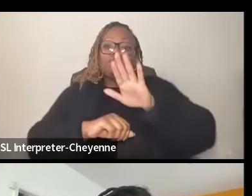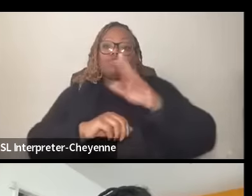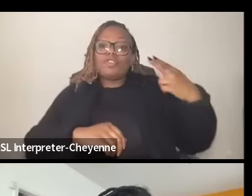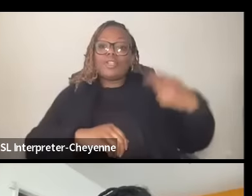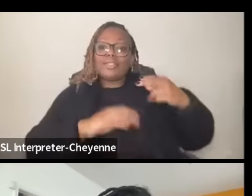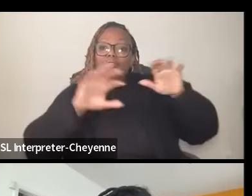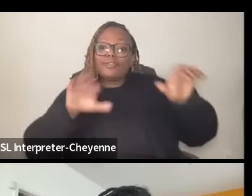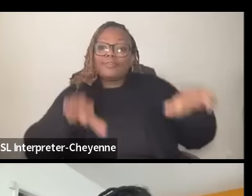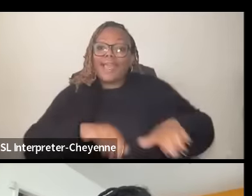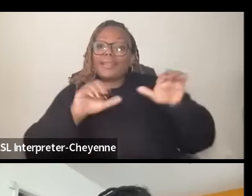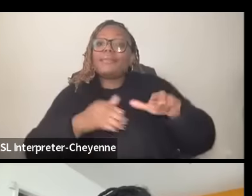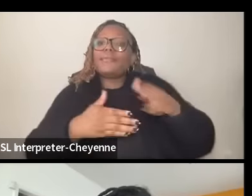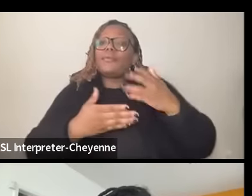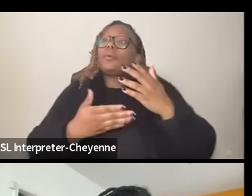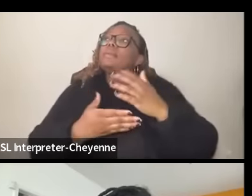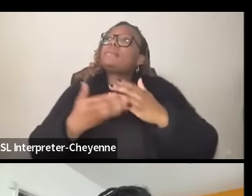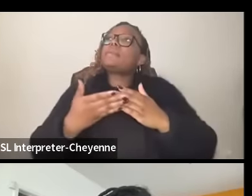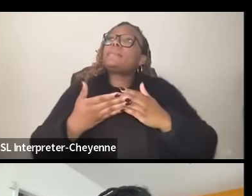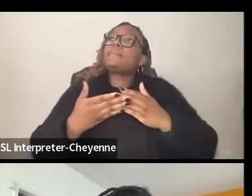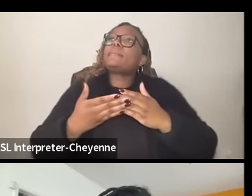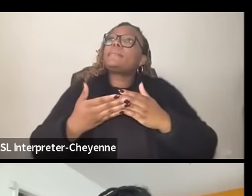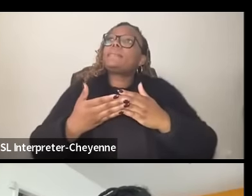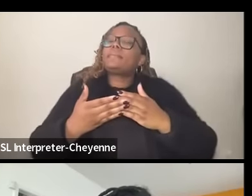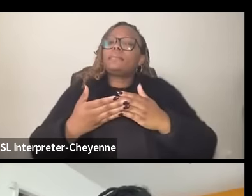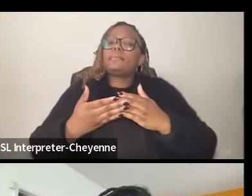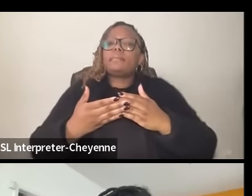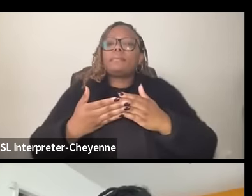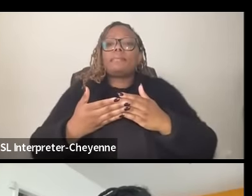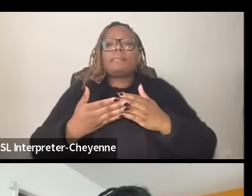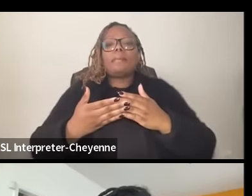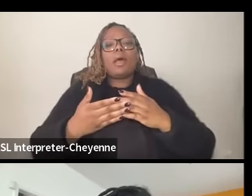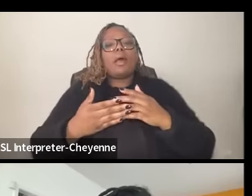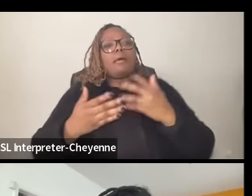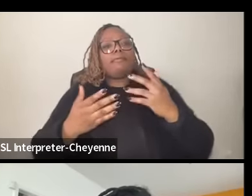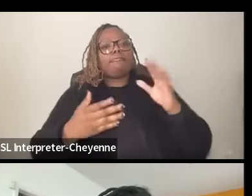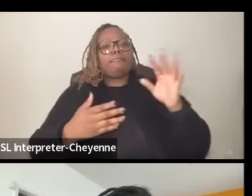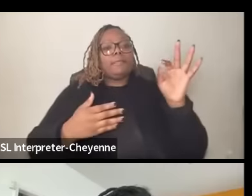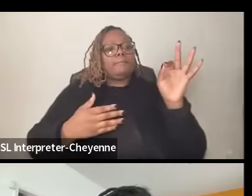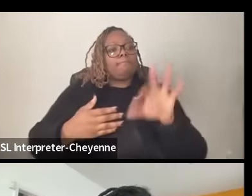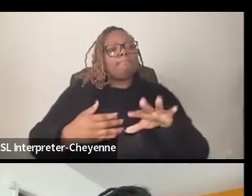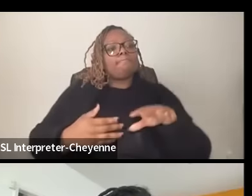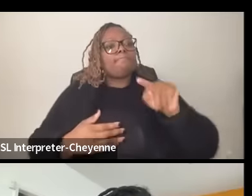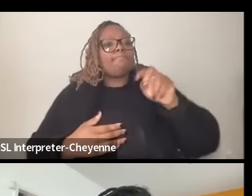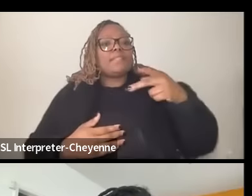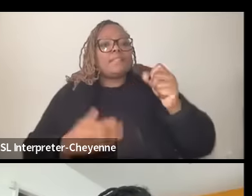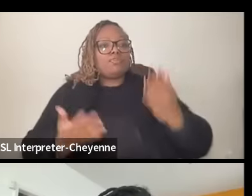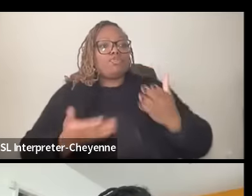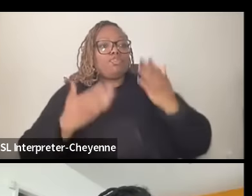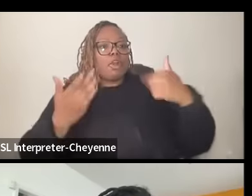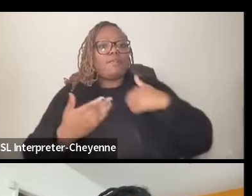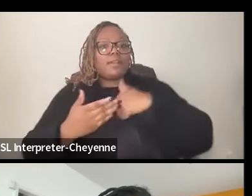what are some of the pearls you could offer us as well as ways that we can be in solidarity right